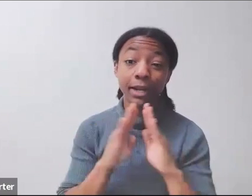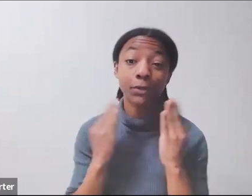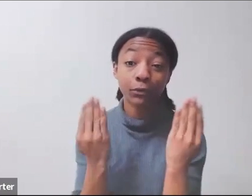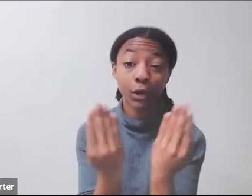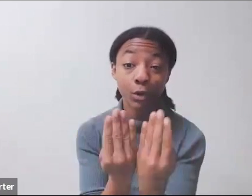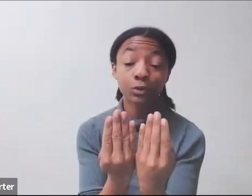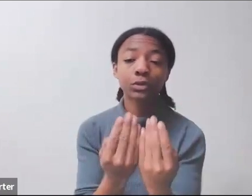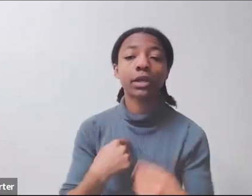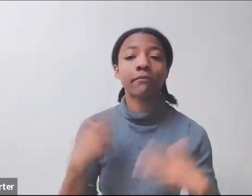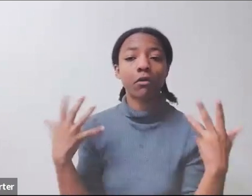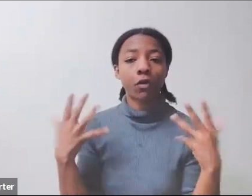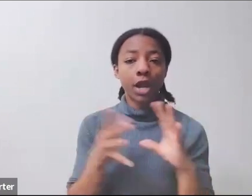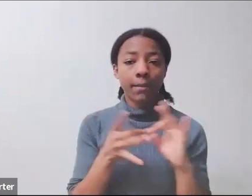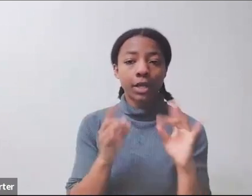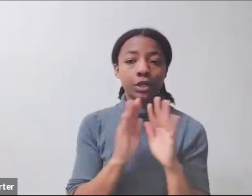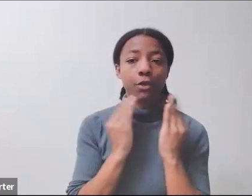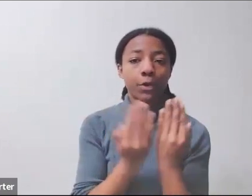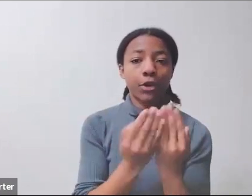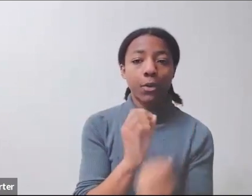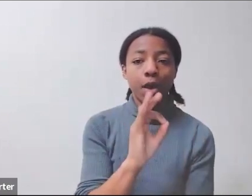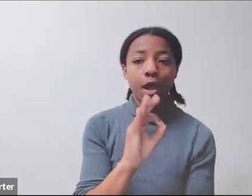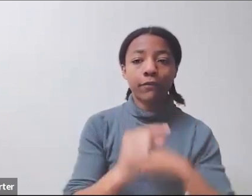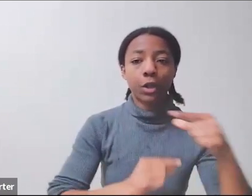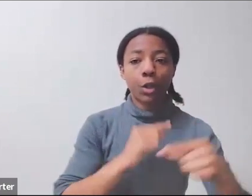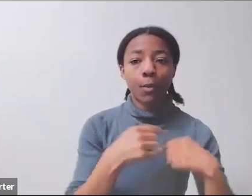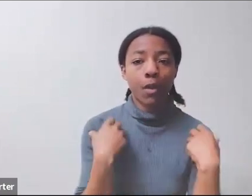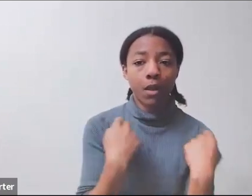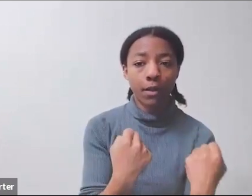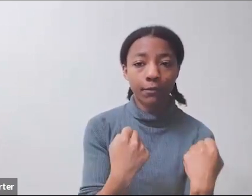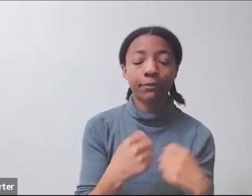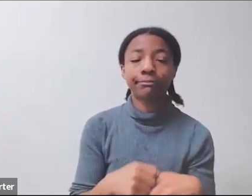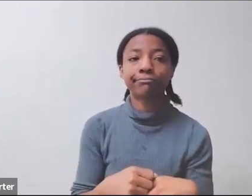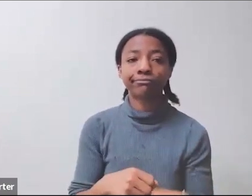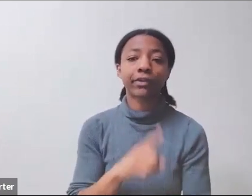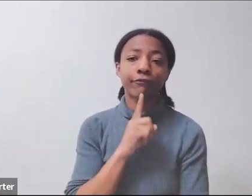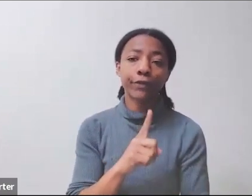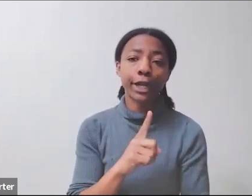We do lots of sciency things. I think that's why we thought this might be of interest to you all.